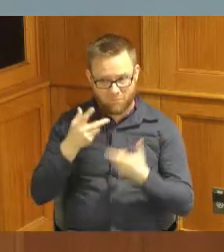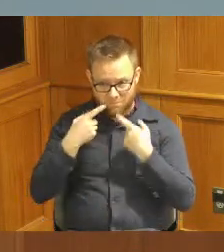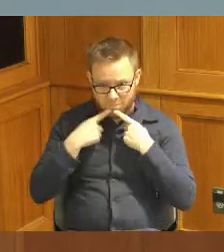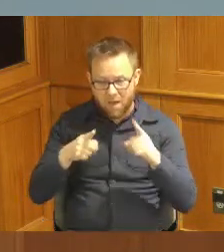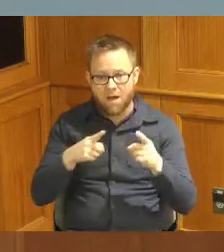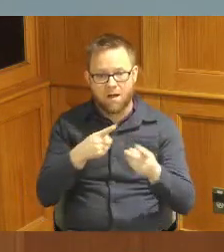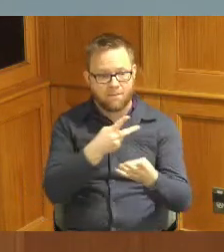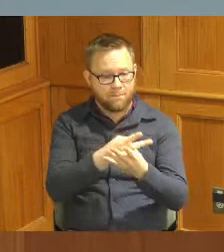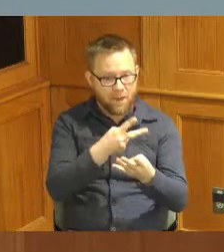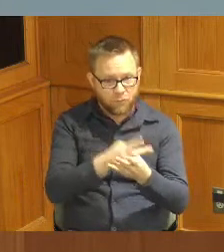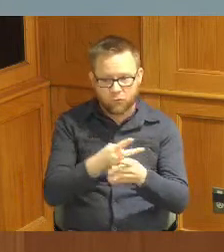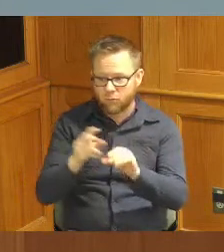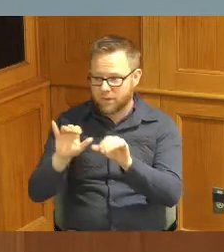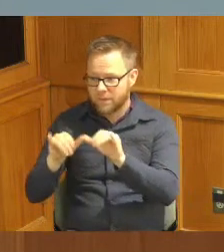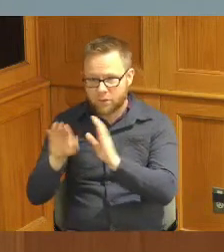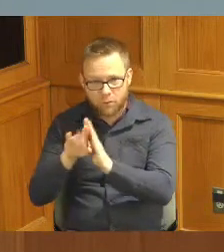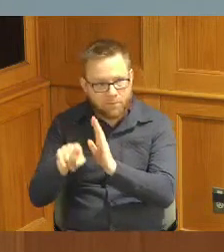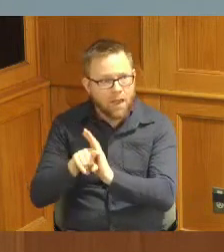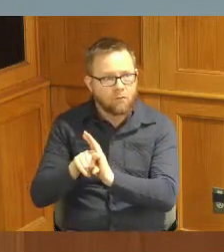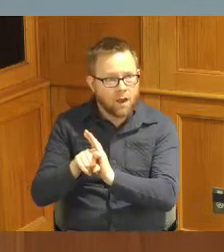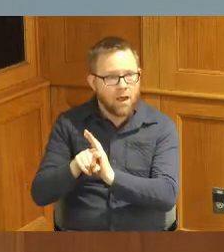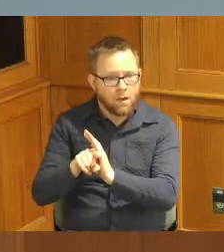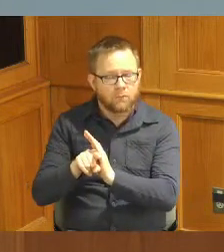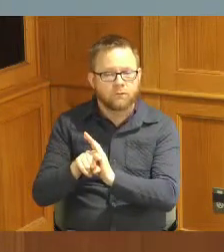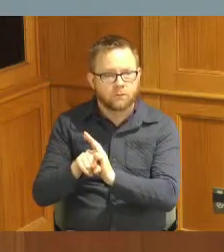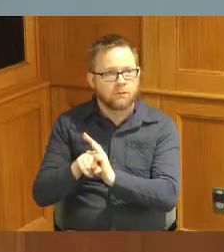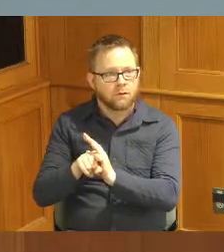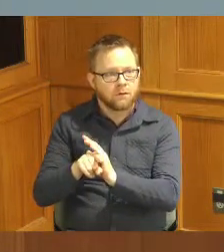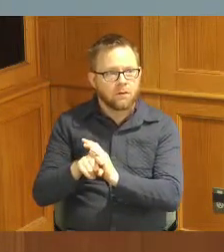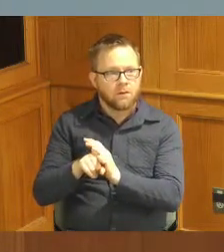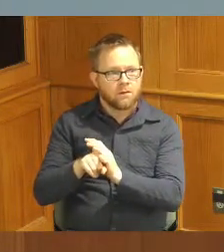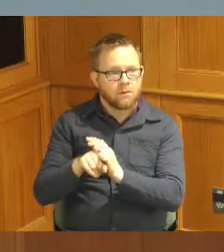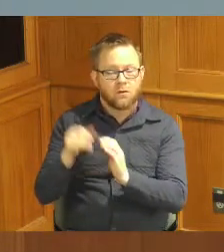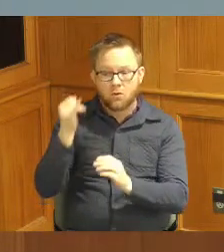backgrounds to where if they worked in the public sector they could probably make double